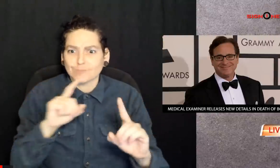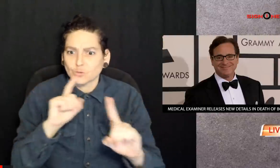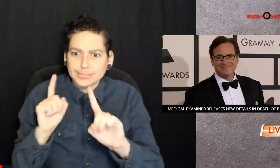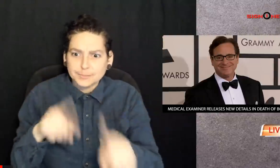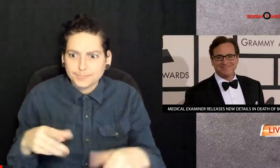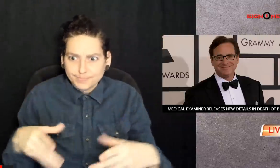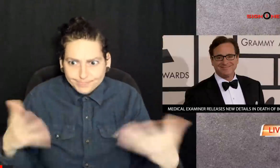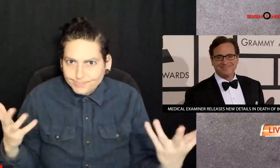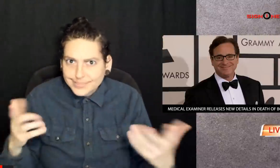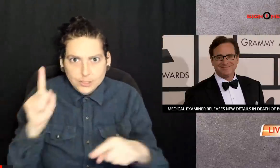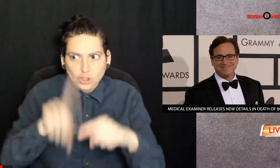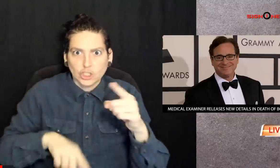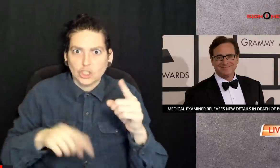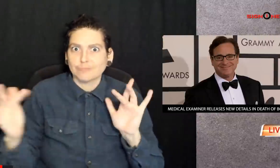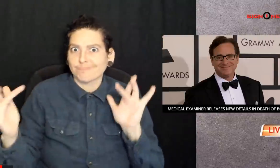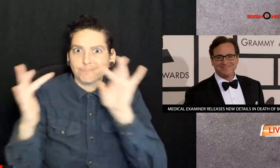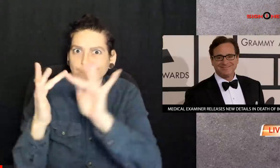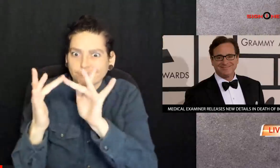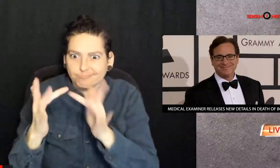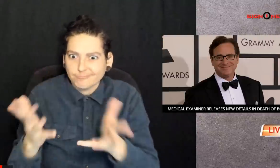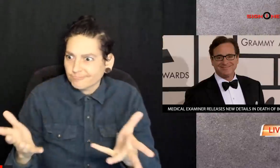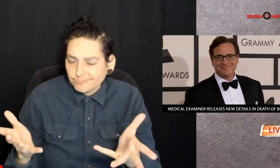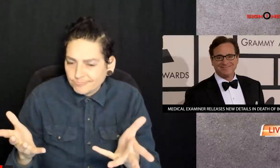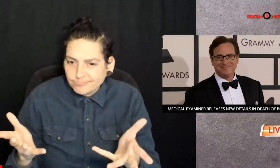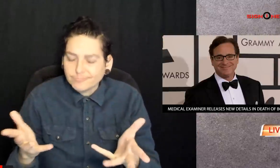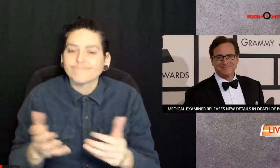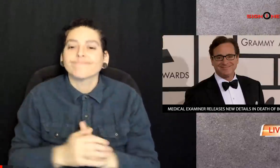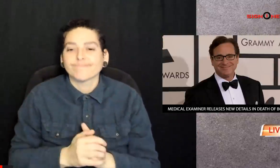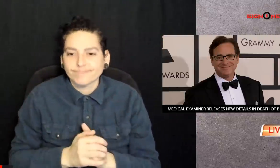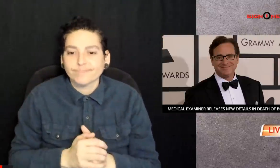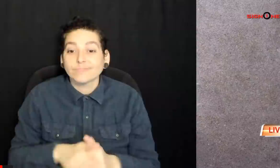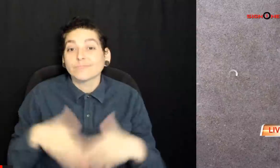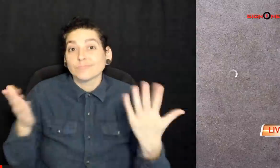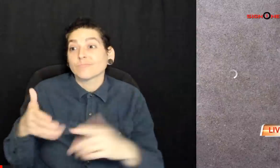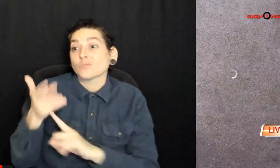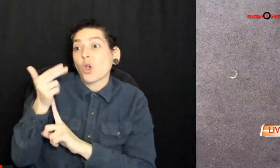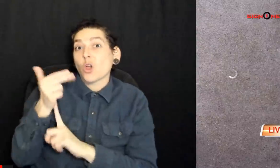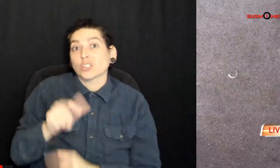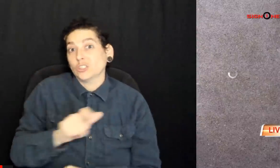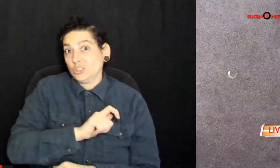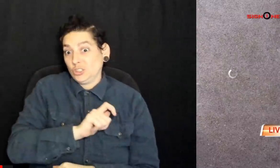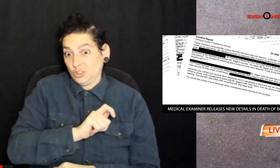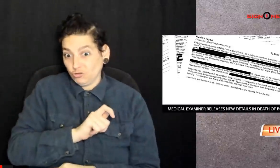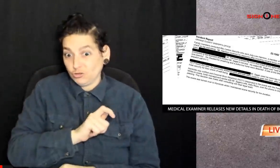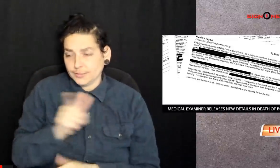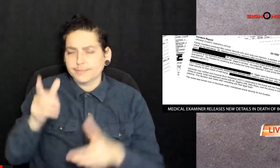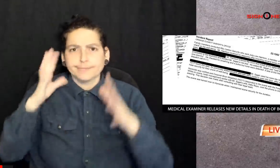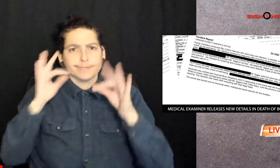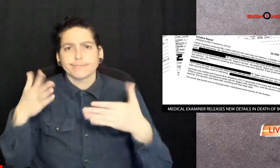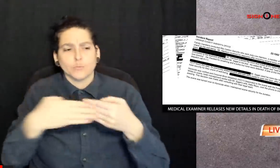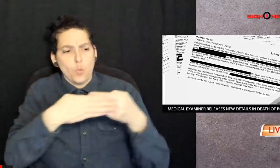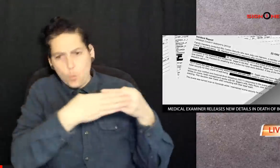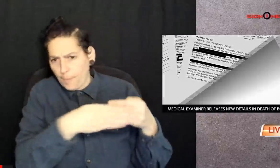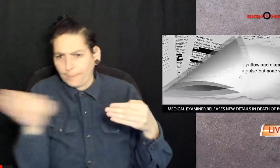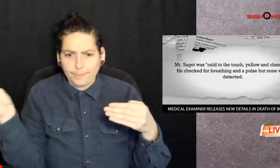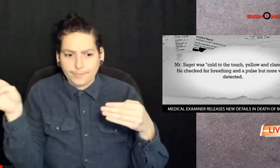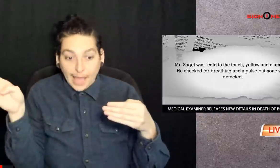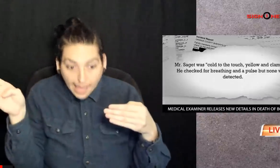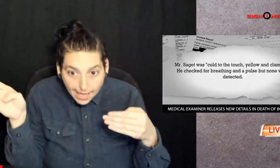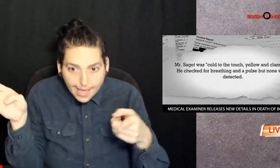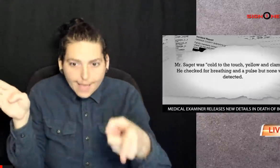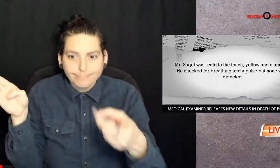became concerned when they could not reach him